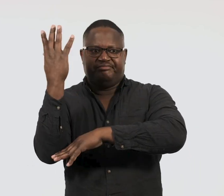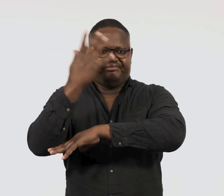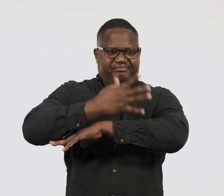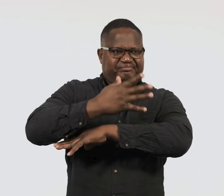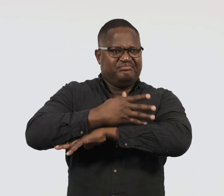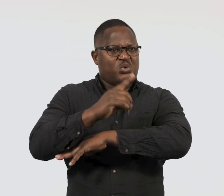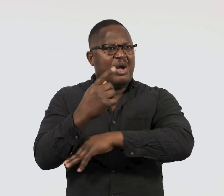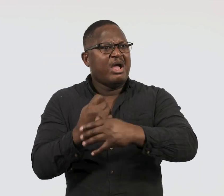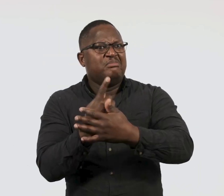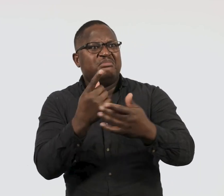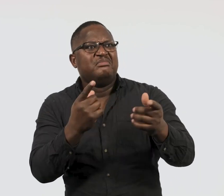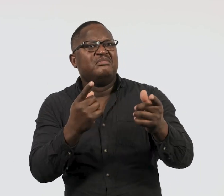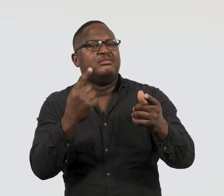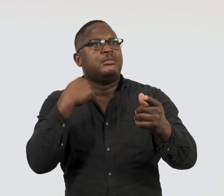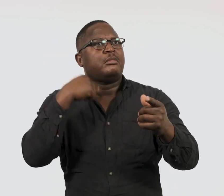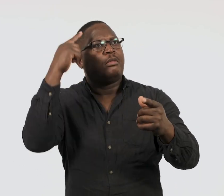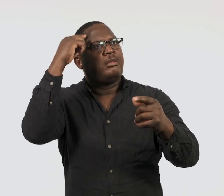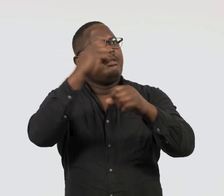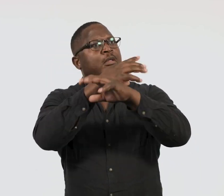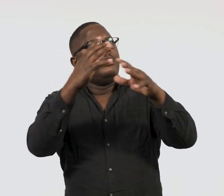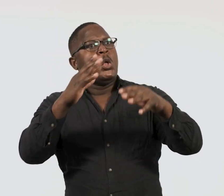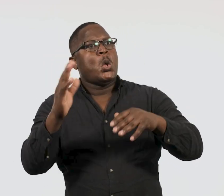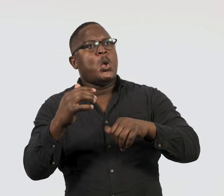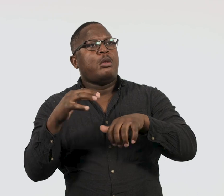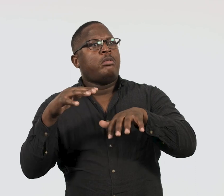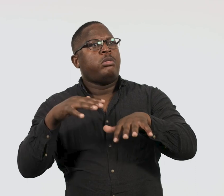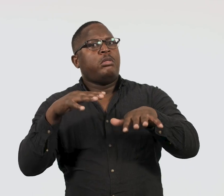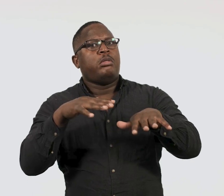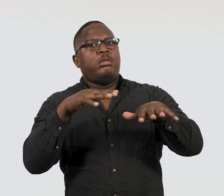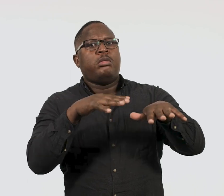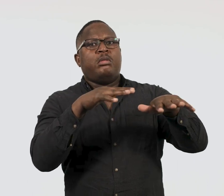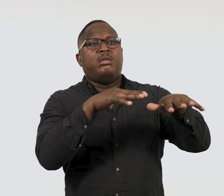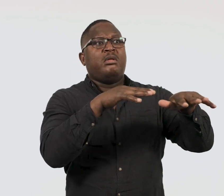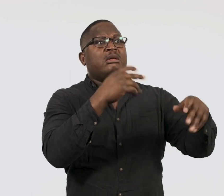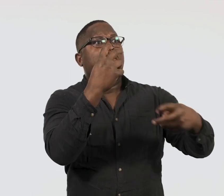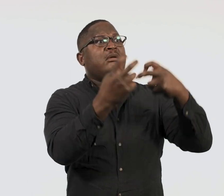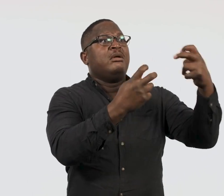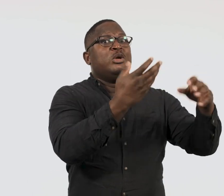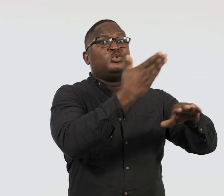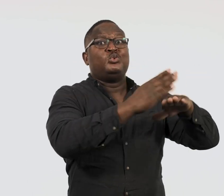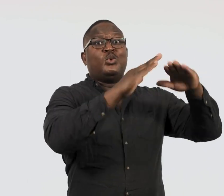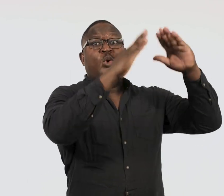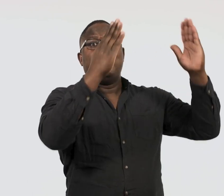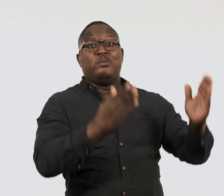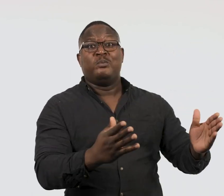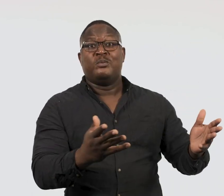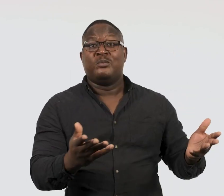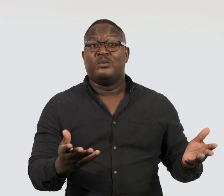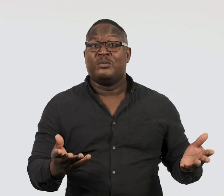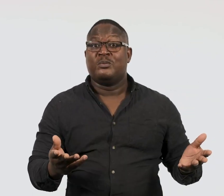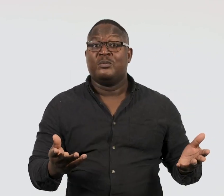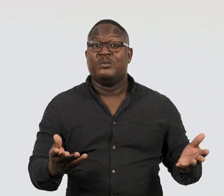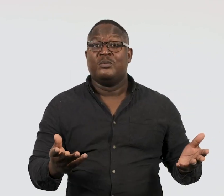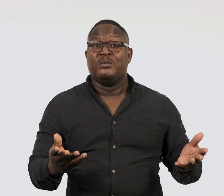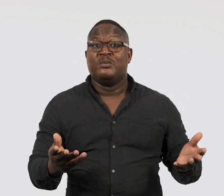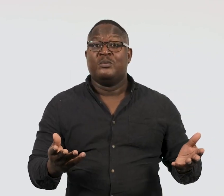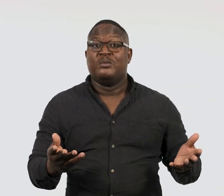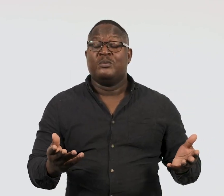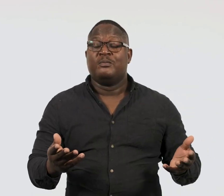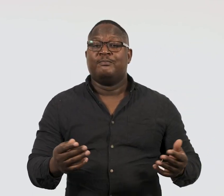I wondered where they would go – I envisaged them trudging along in a long line looking for a new home.’